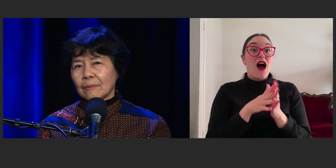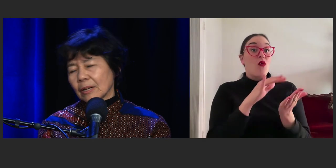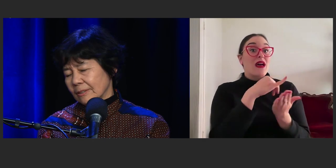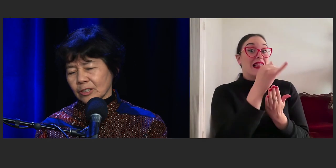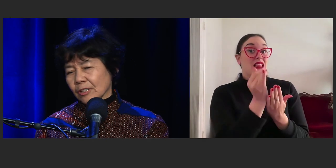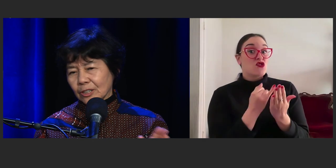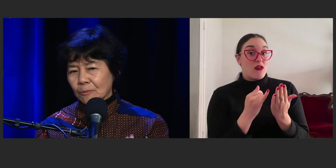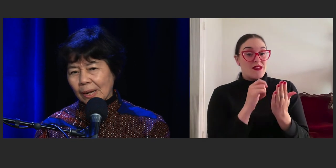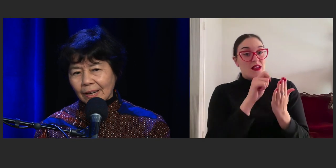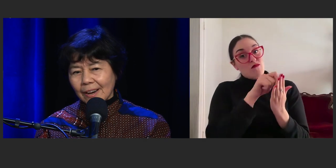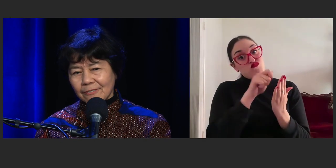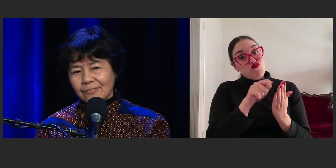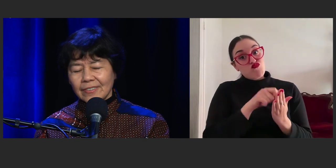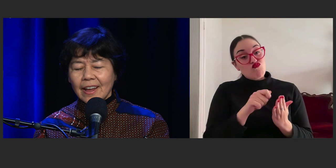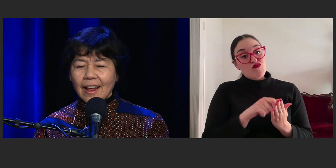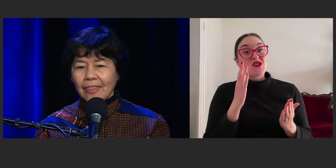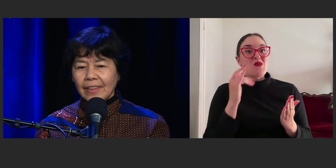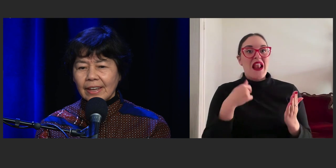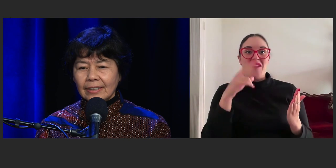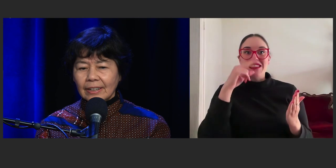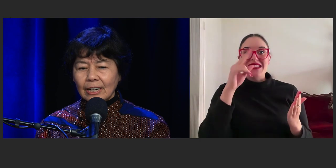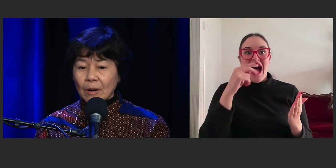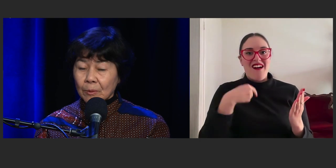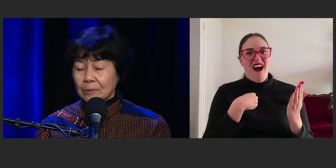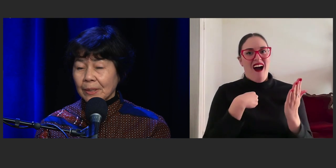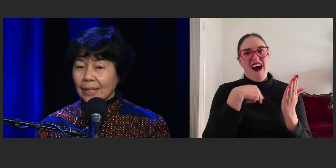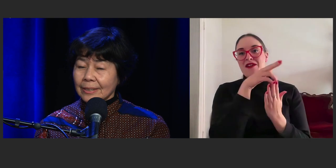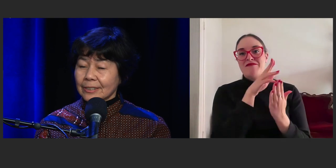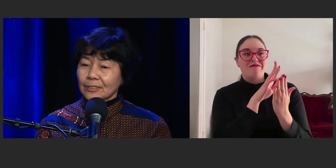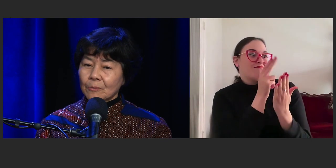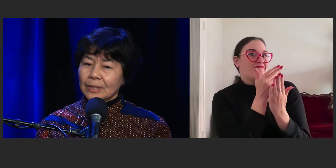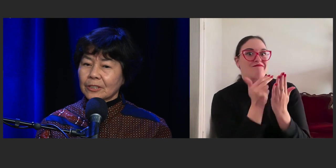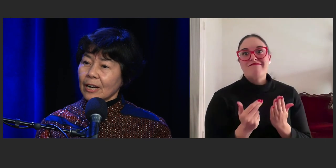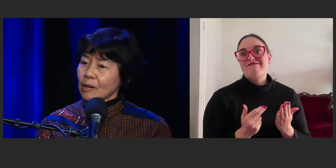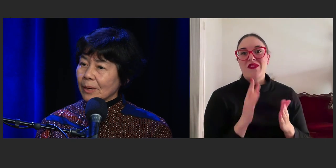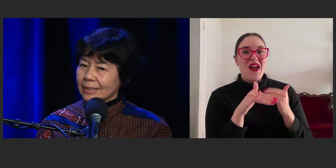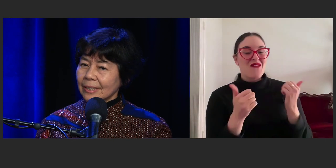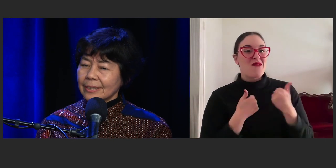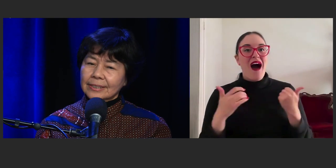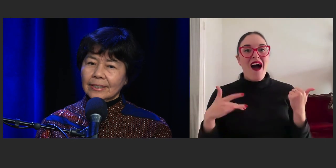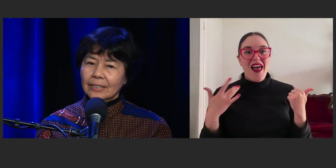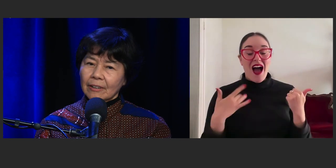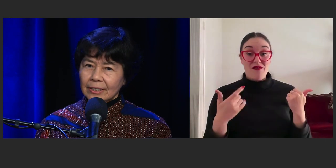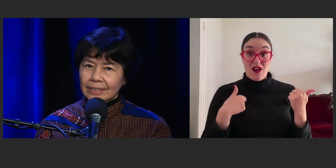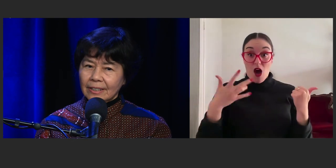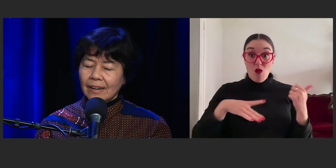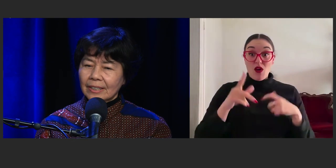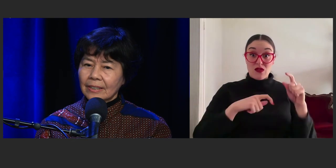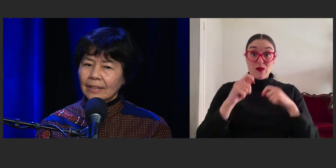I illustrated all my life. And then I wanted to be an artist, so I went to RMIT and studied graphic design.